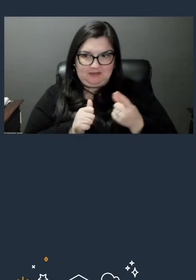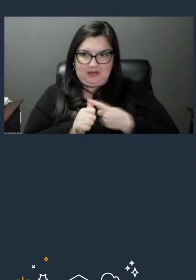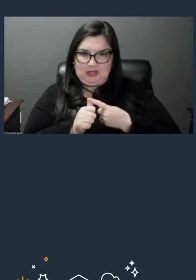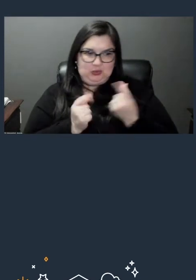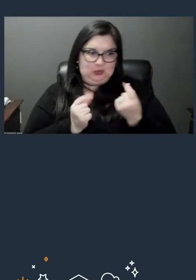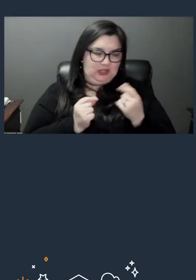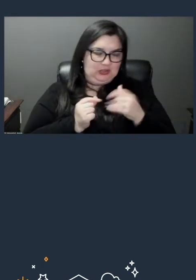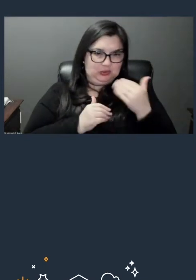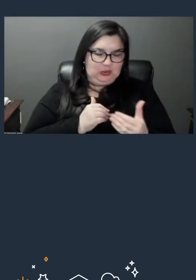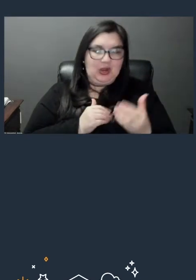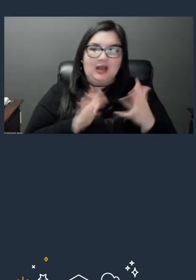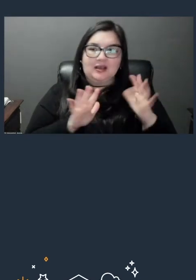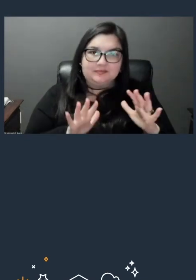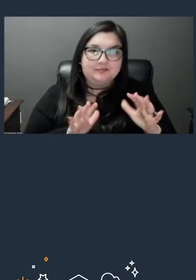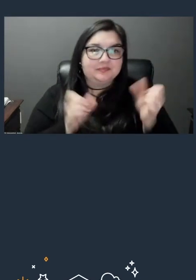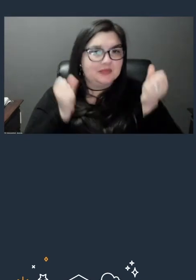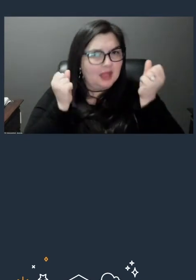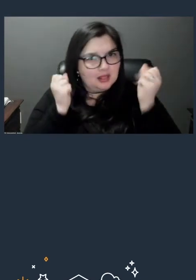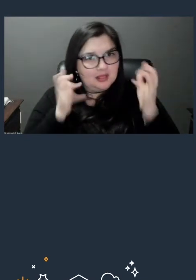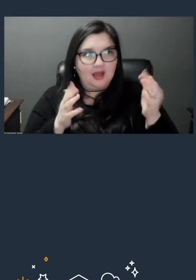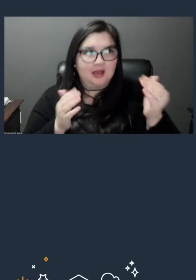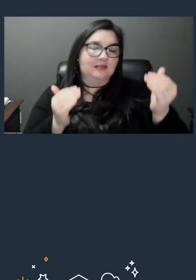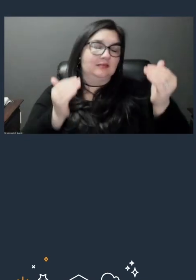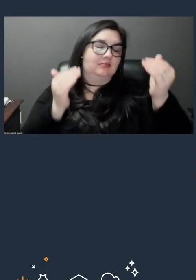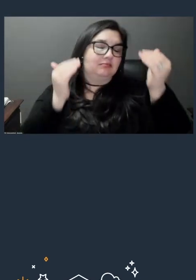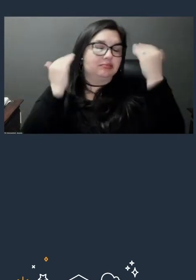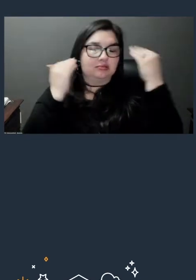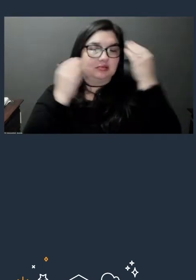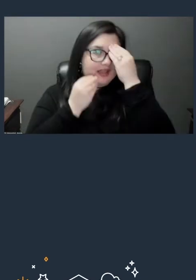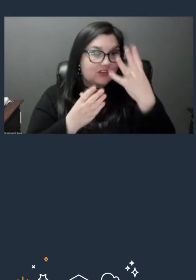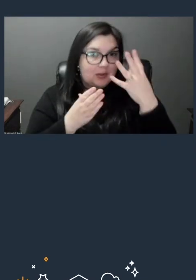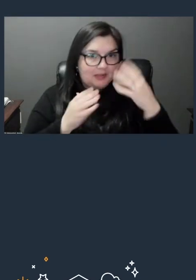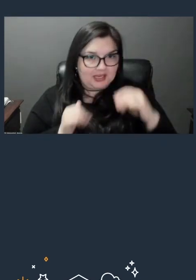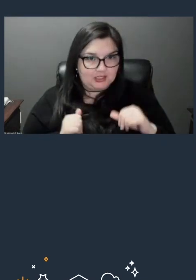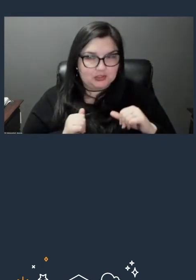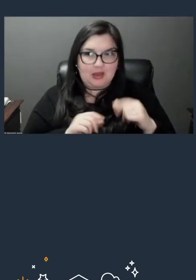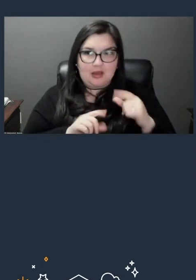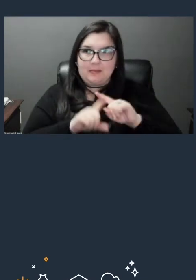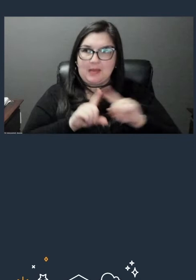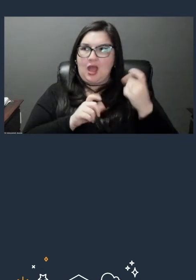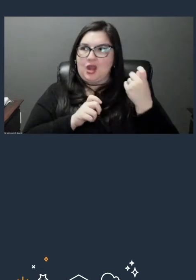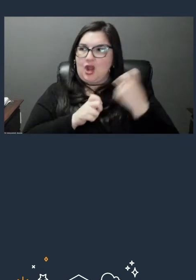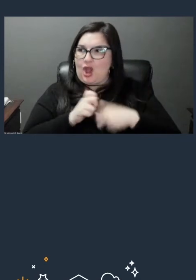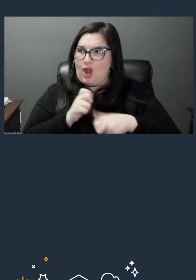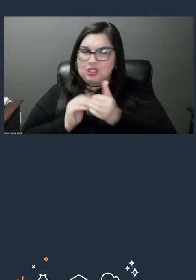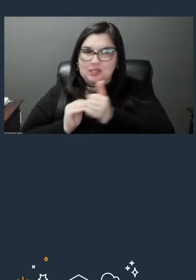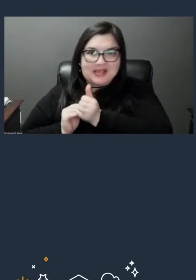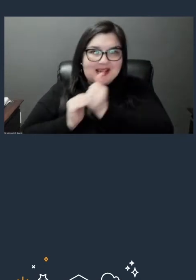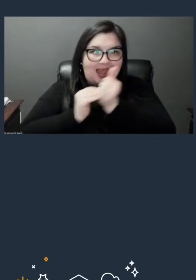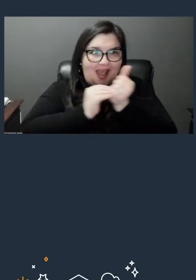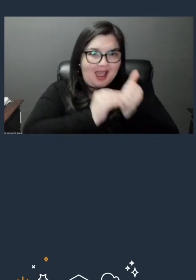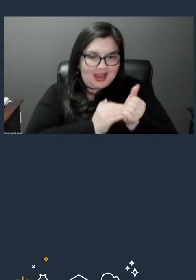a lot of information out there, but it's hard to be guided to exactly what parts are relevant and what parts are appropriate